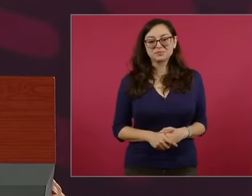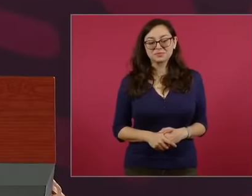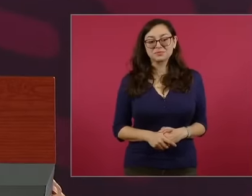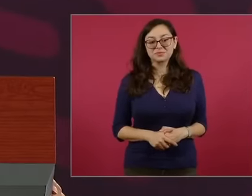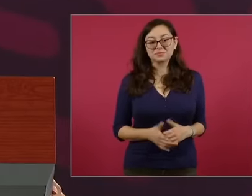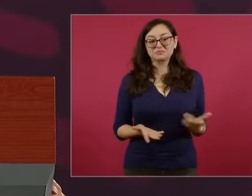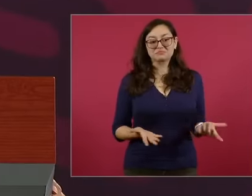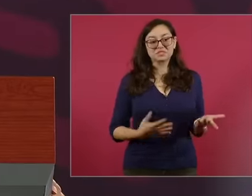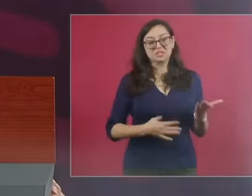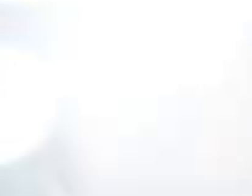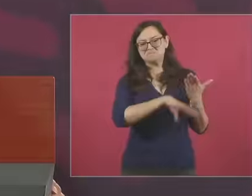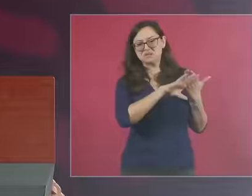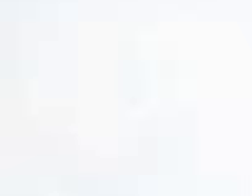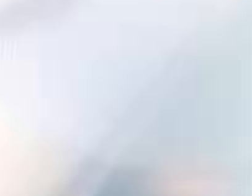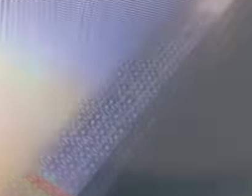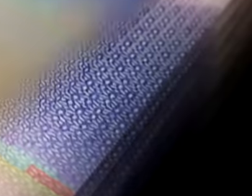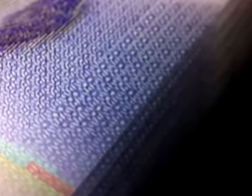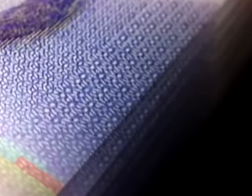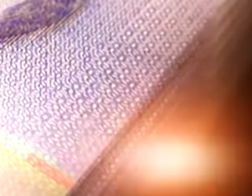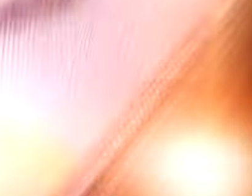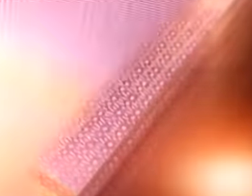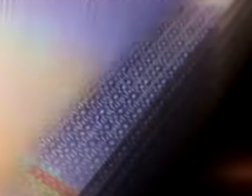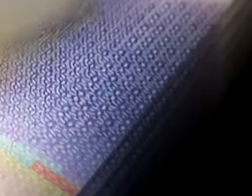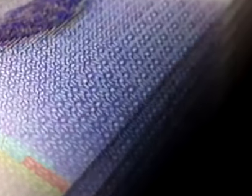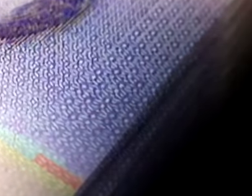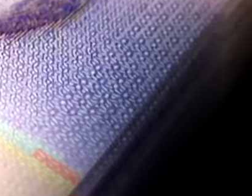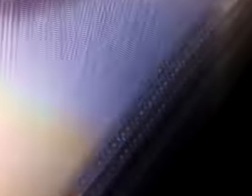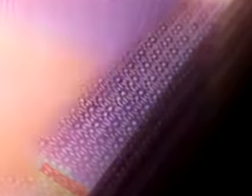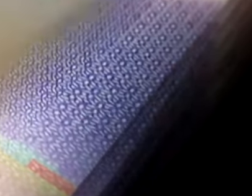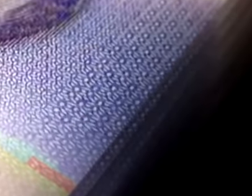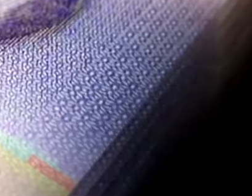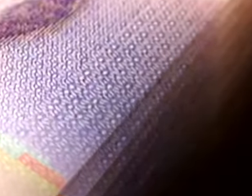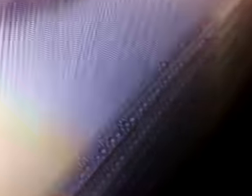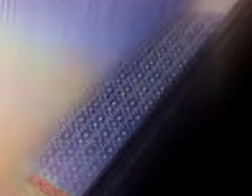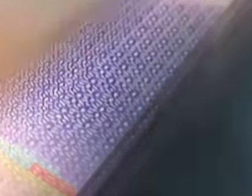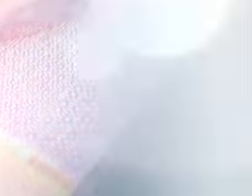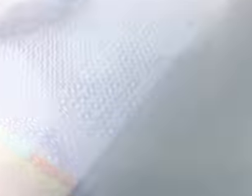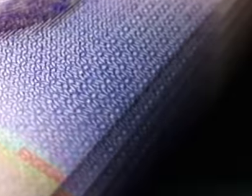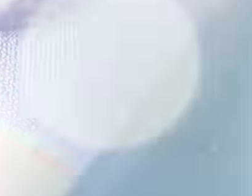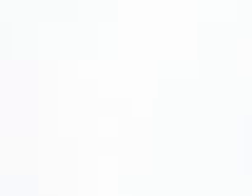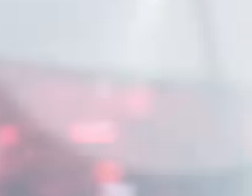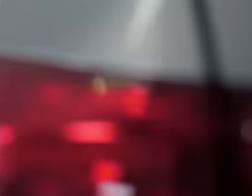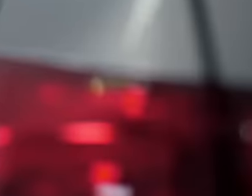Supreme Court of Justice are the best paid in the world, who have